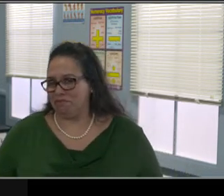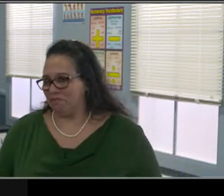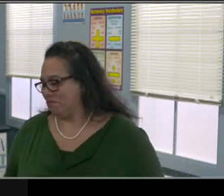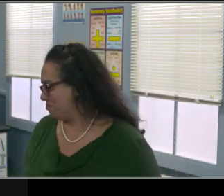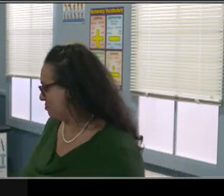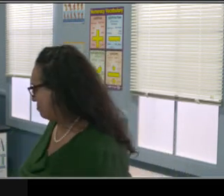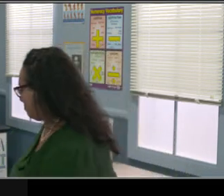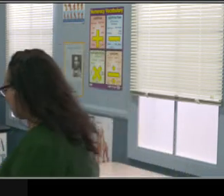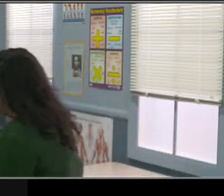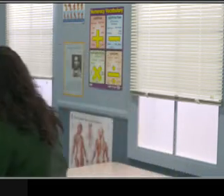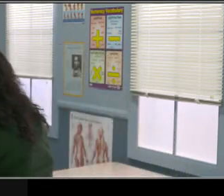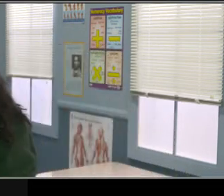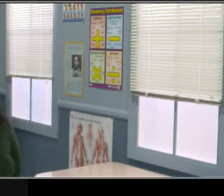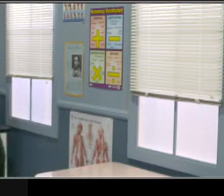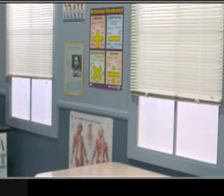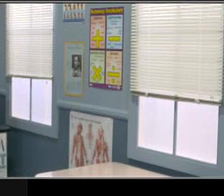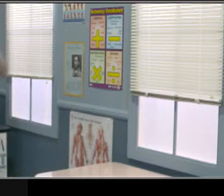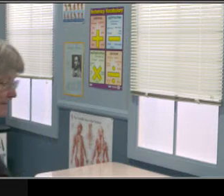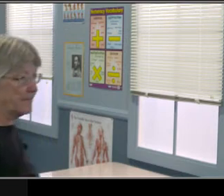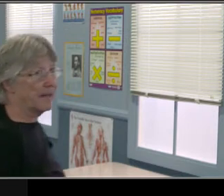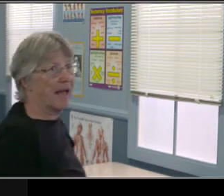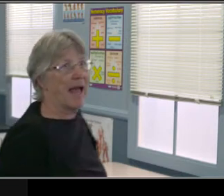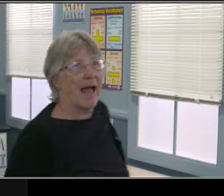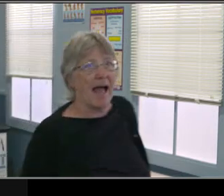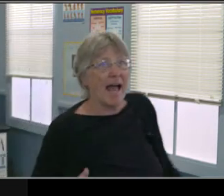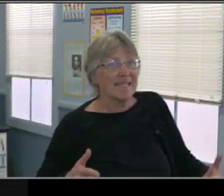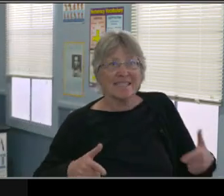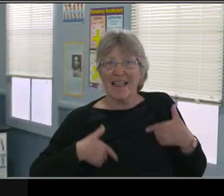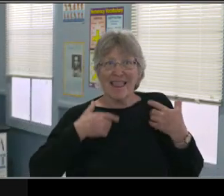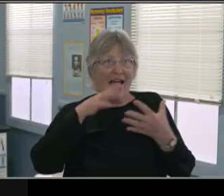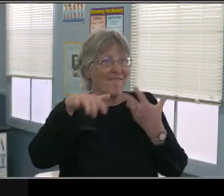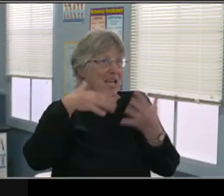when kids are not in front of the screen. And I'm gonna talk about that a little bit more.